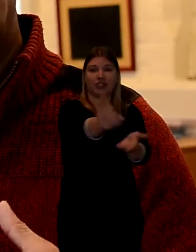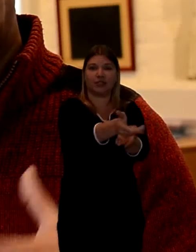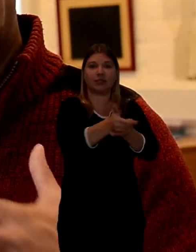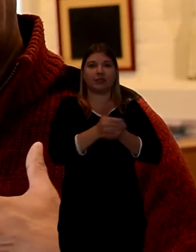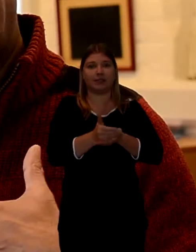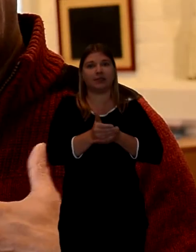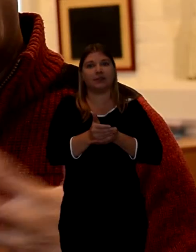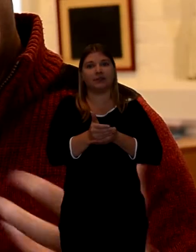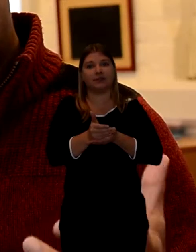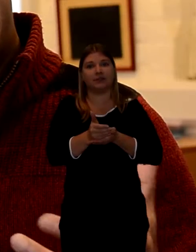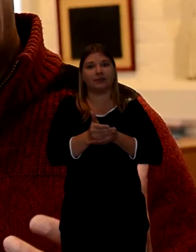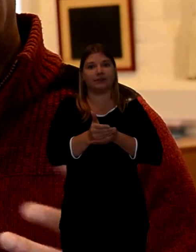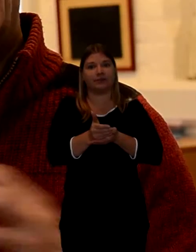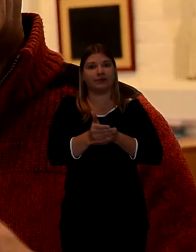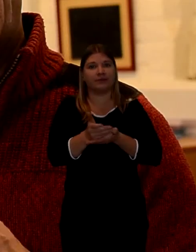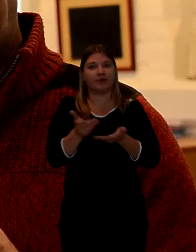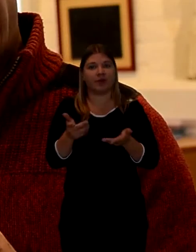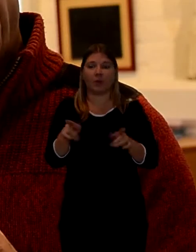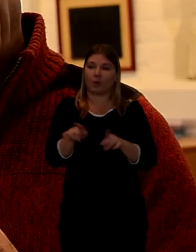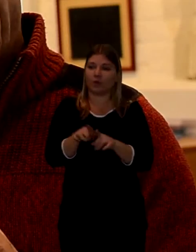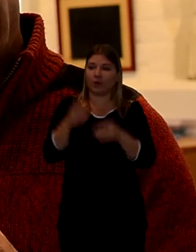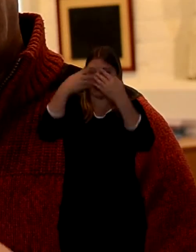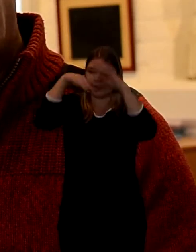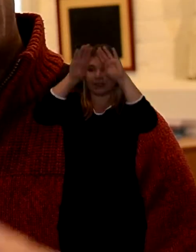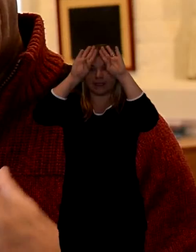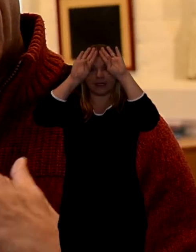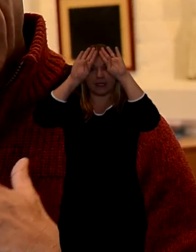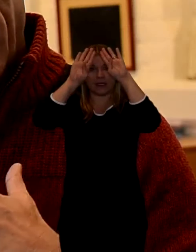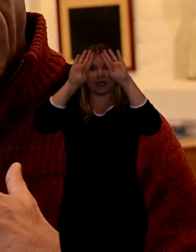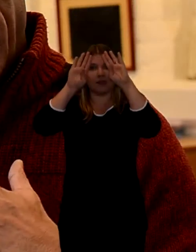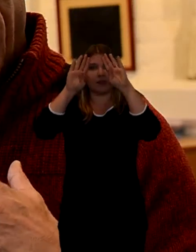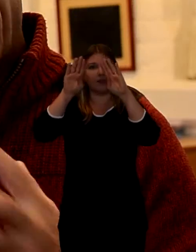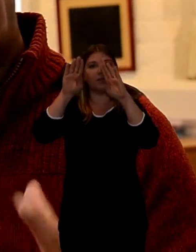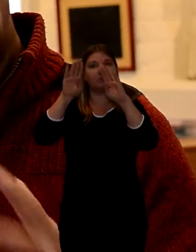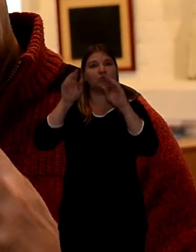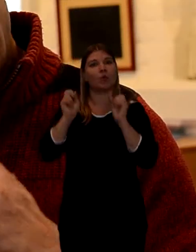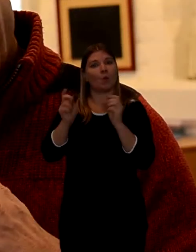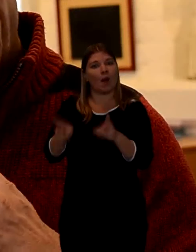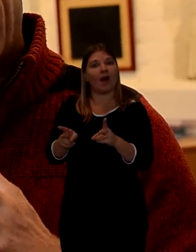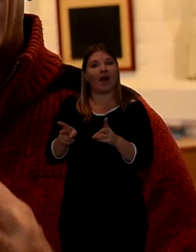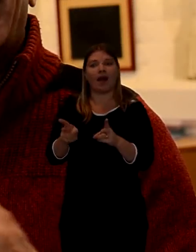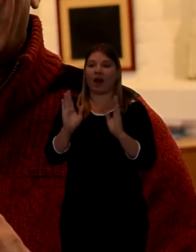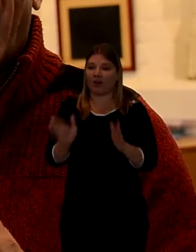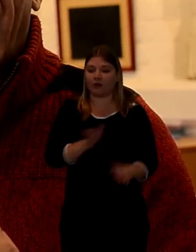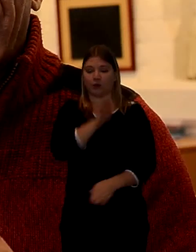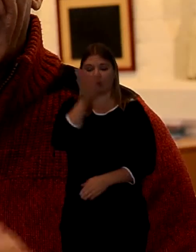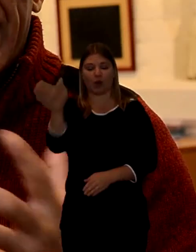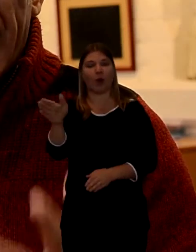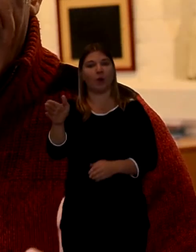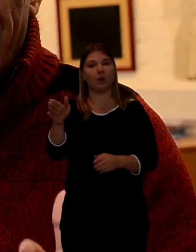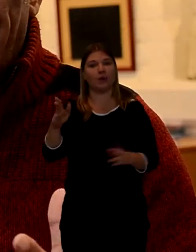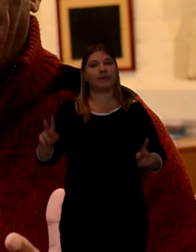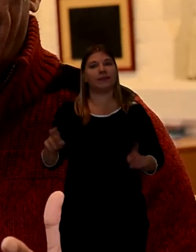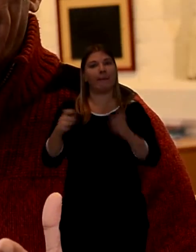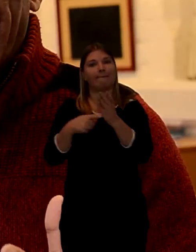But they also in the Sikh tradition go then to the Gurdwara, the Sikh temple.